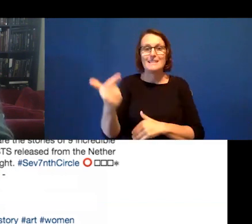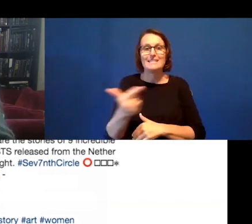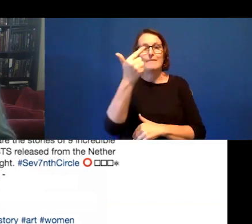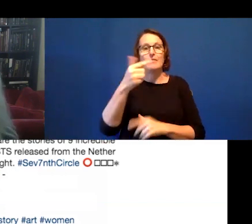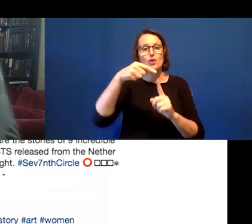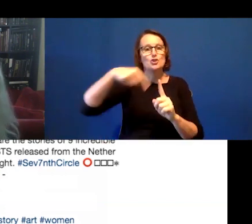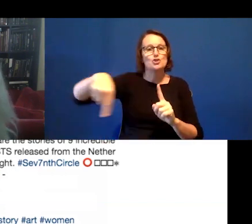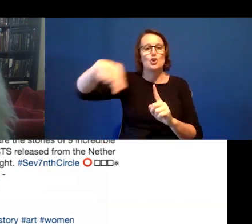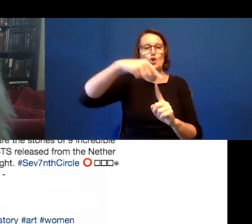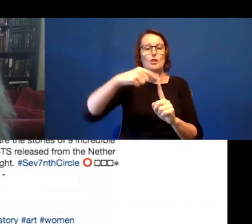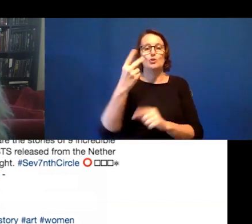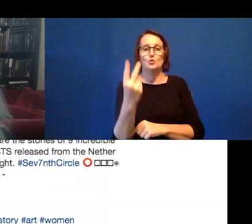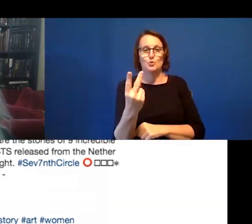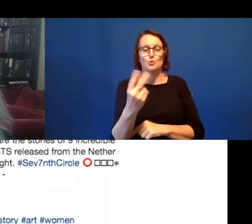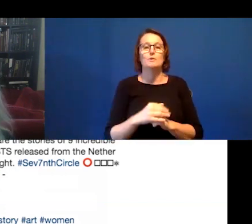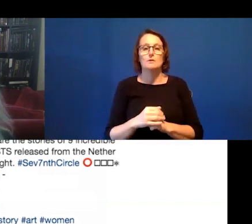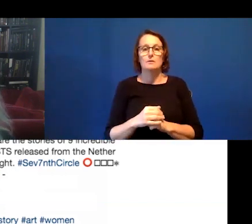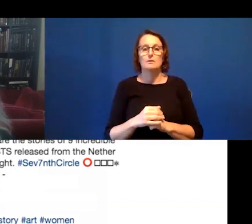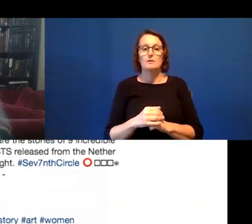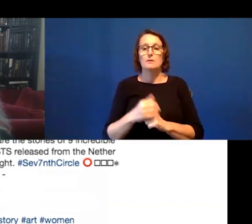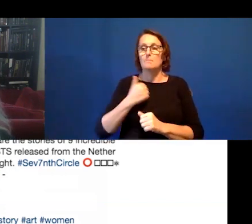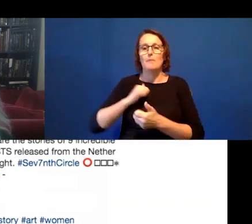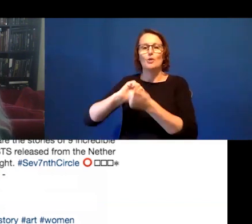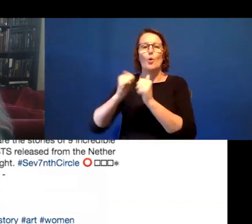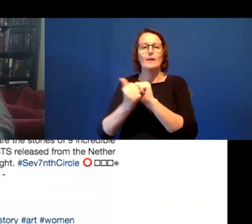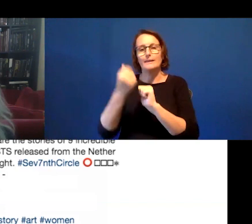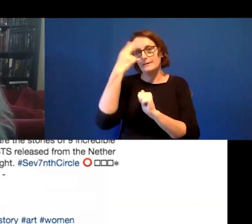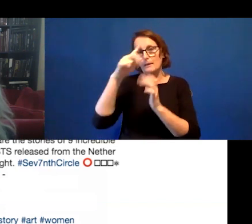That is business a colleague, Jan.